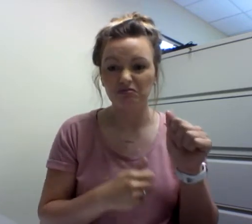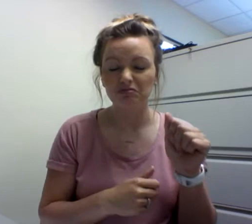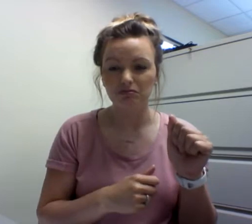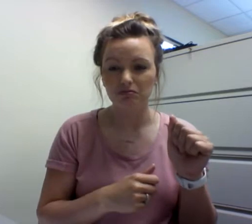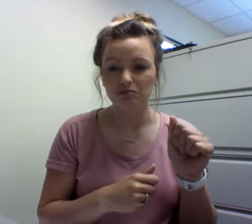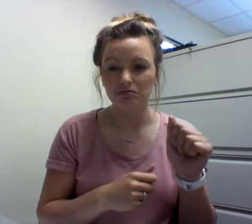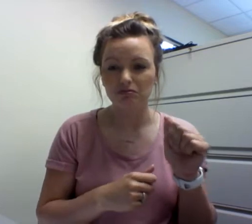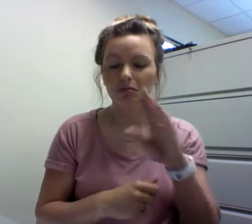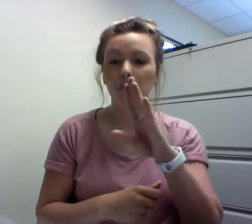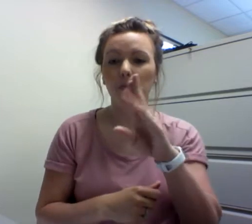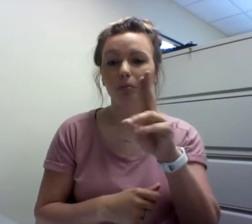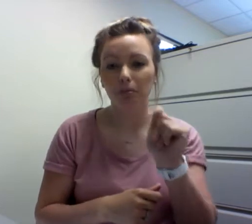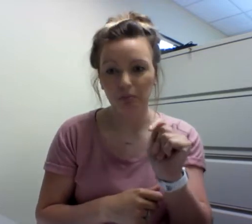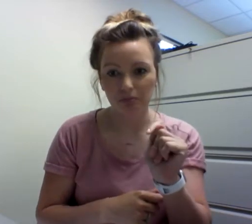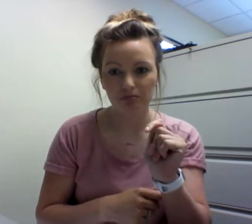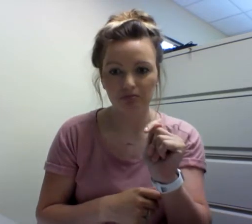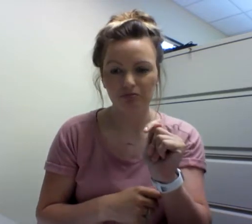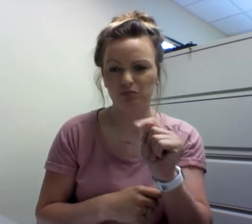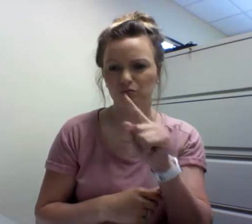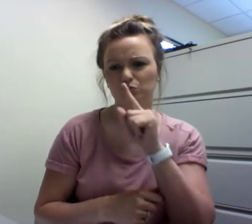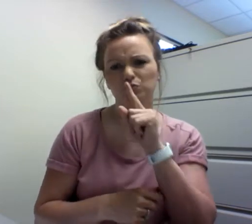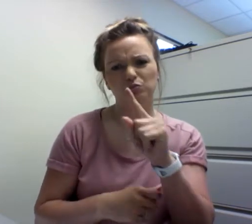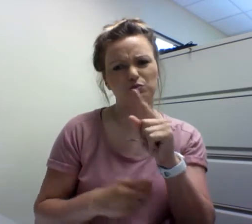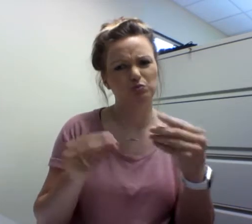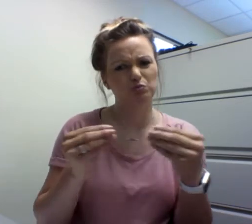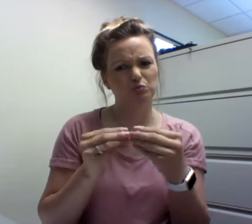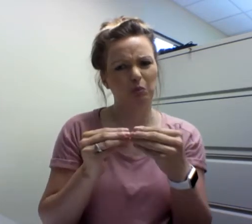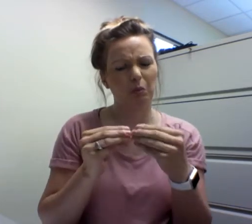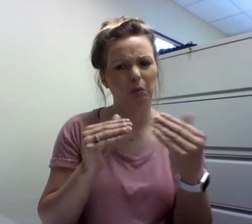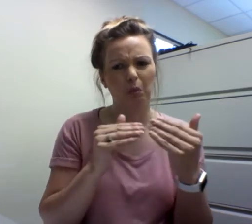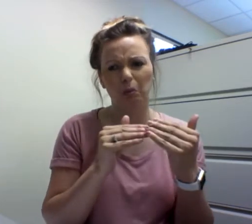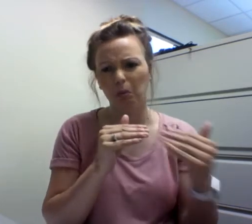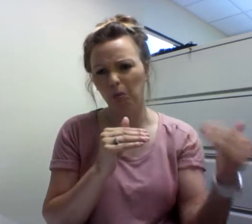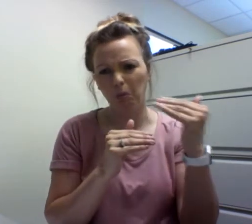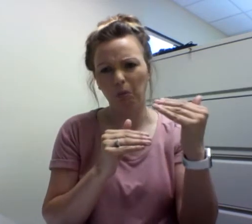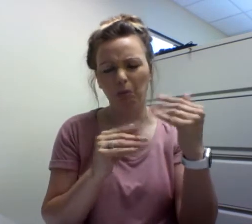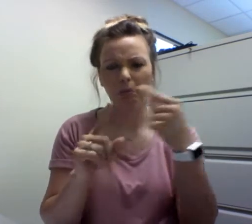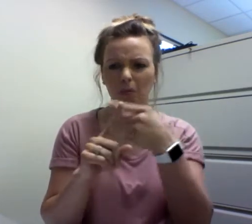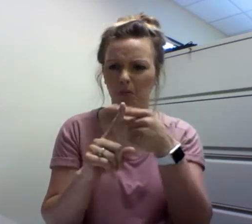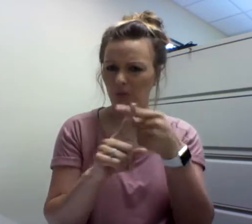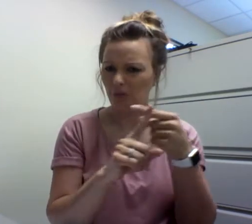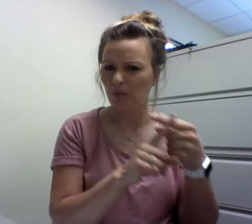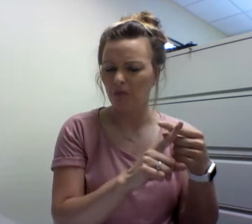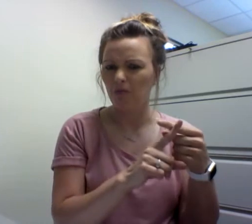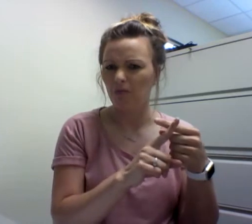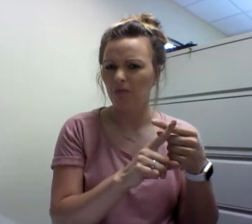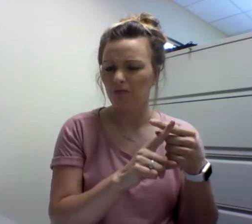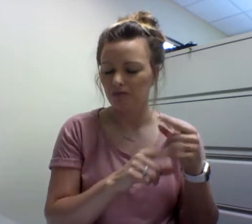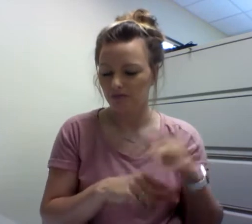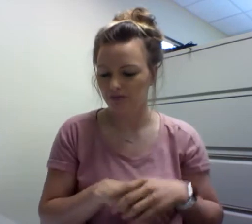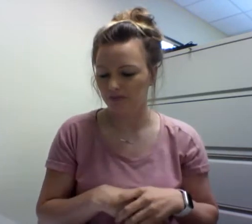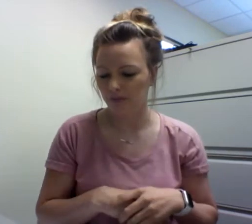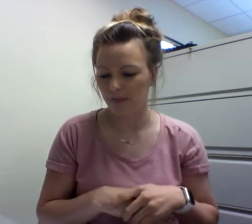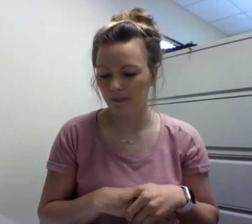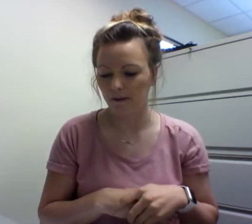, but really there is so much more gain to outweigh the loss.